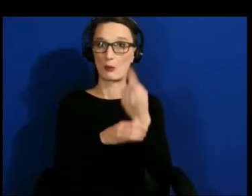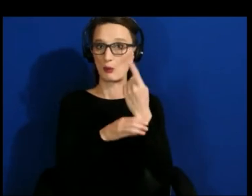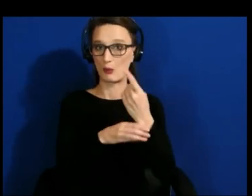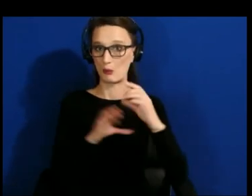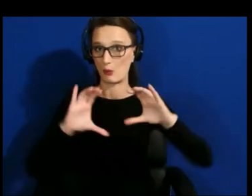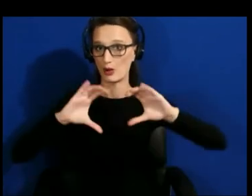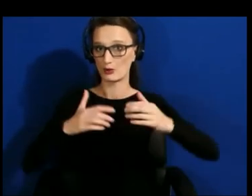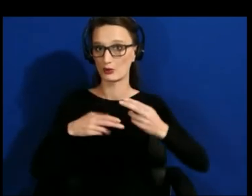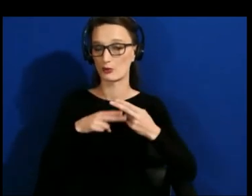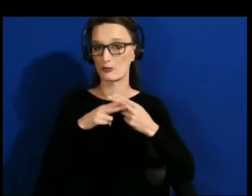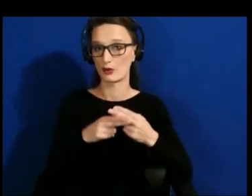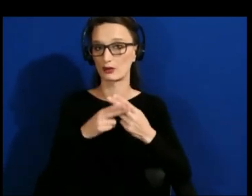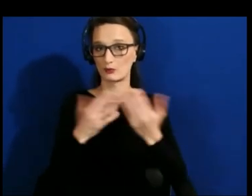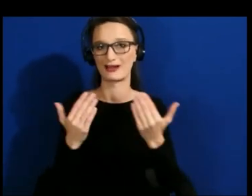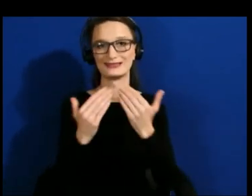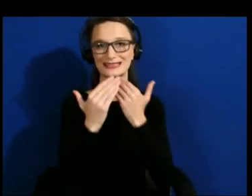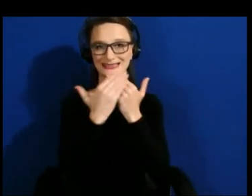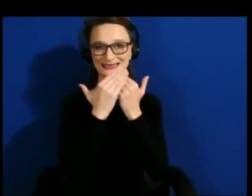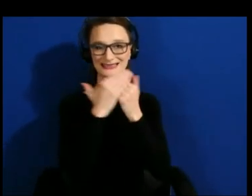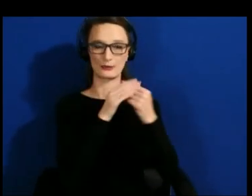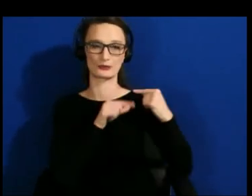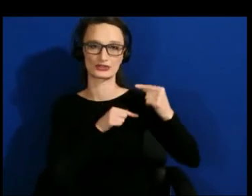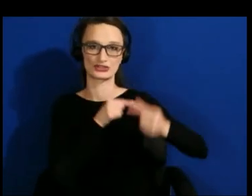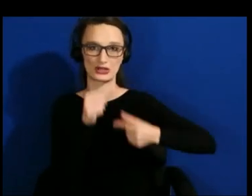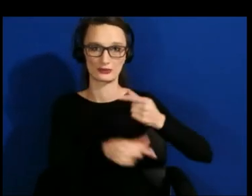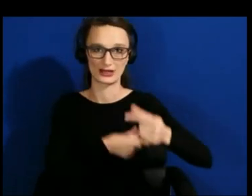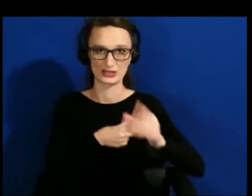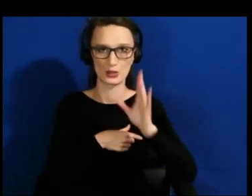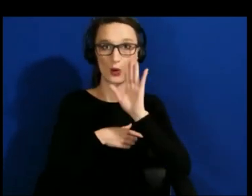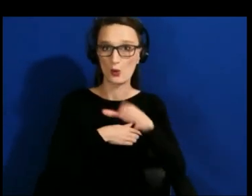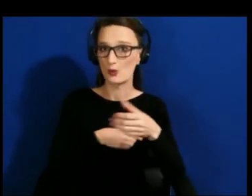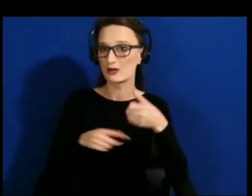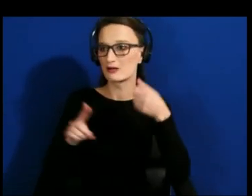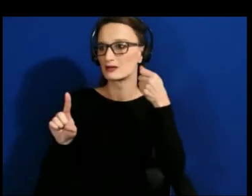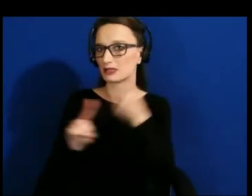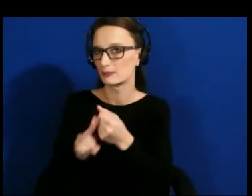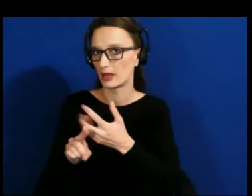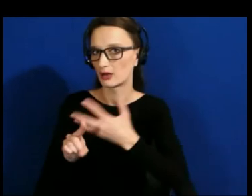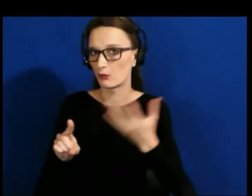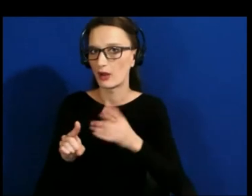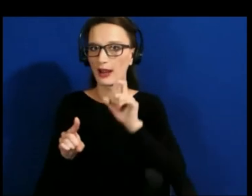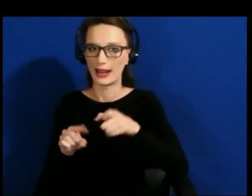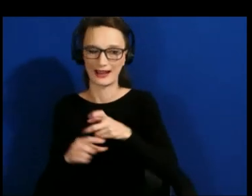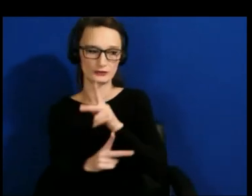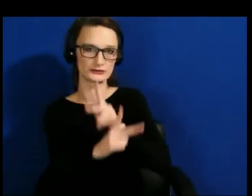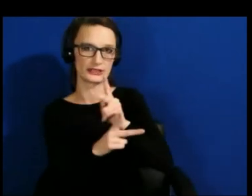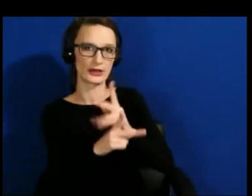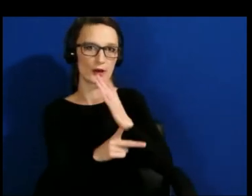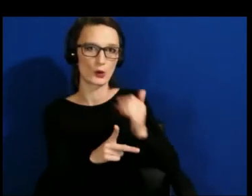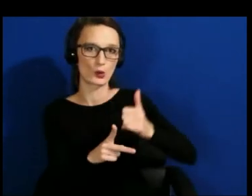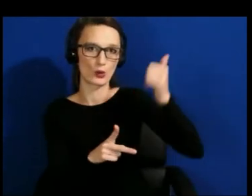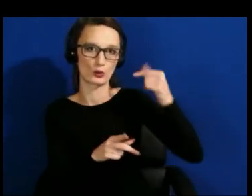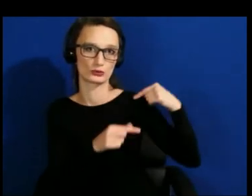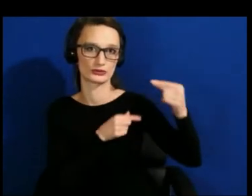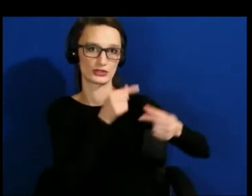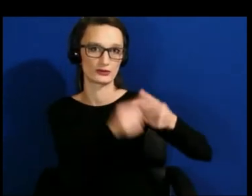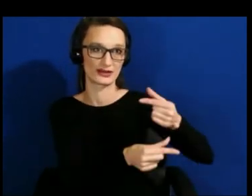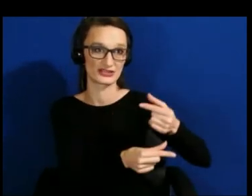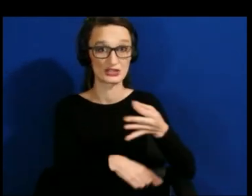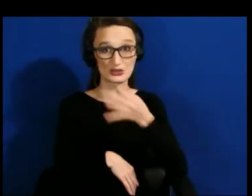giving and you have this caregiving tsunami that's about to hit over the next 10 to 20 years